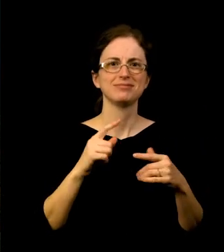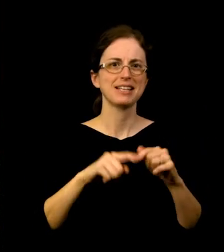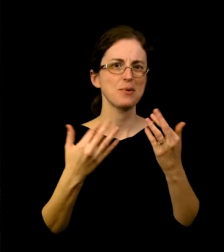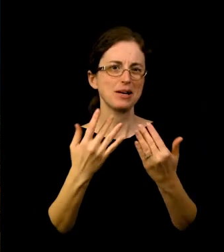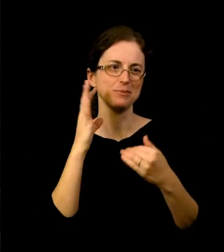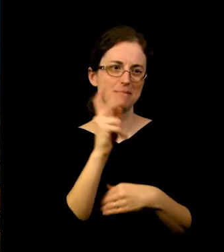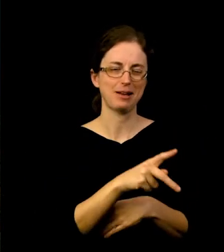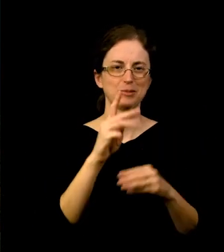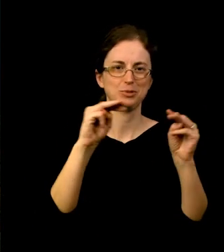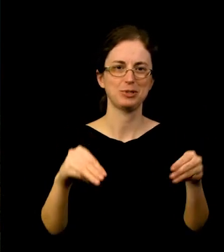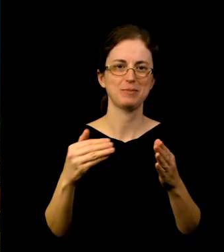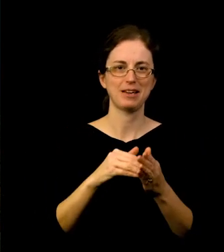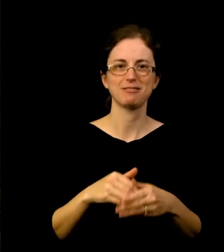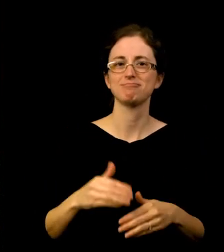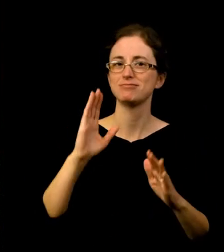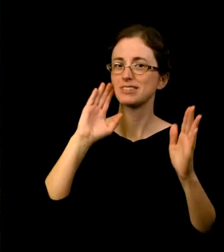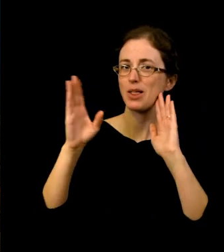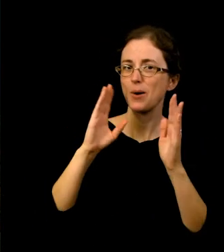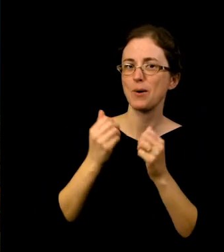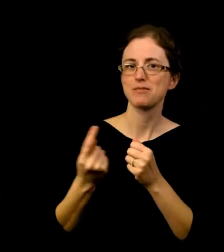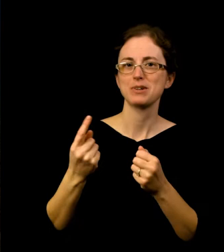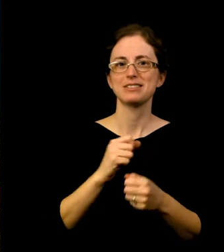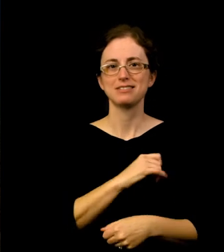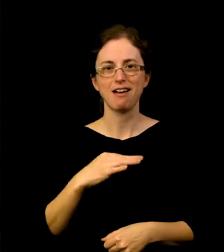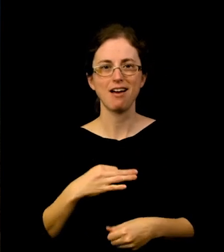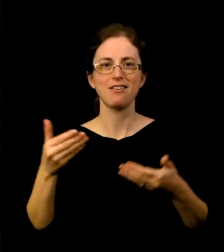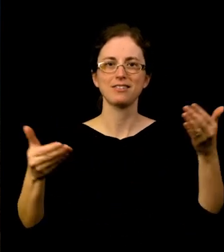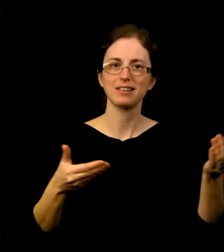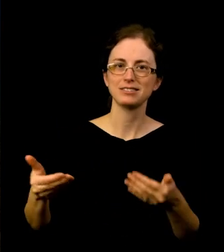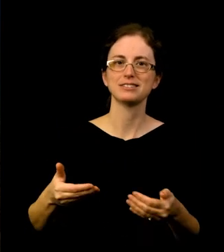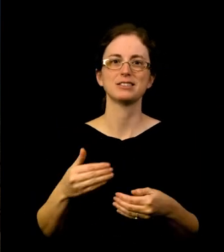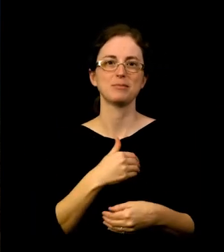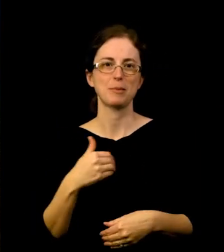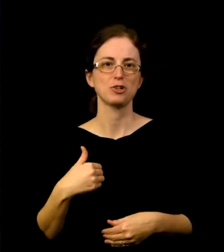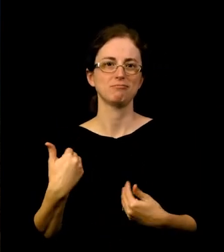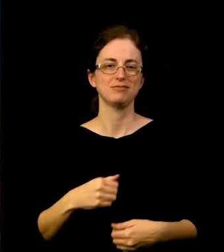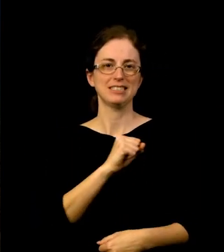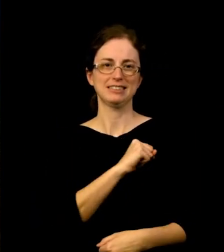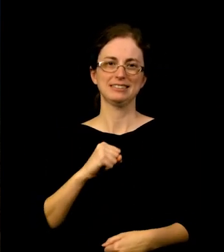staff, and guests attending this year's annual meeting of the Portland Art Museum. Senator Jeff Merkley here